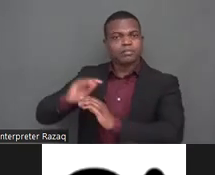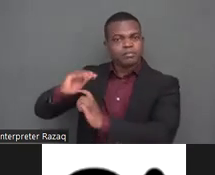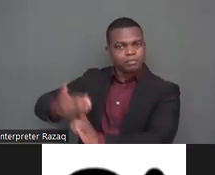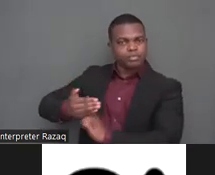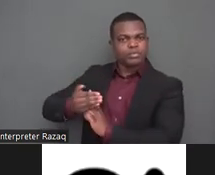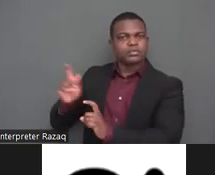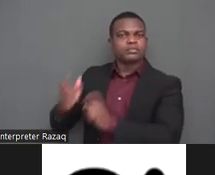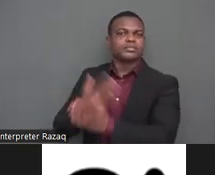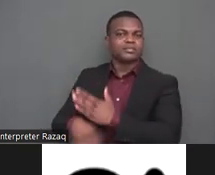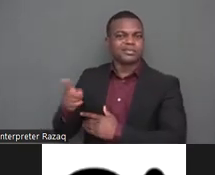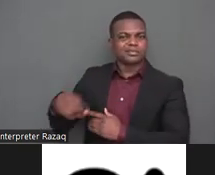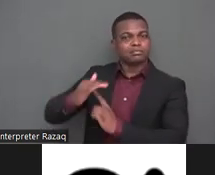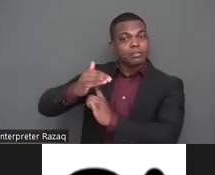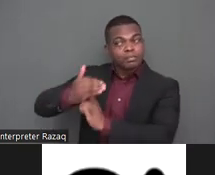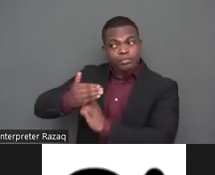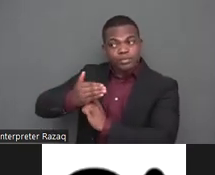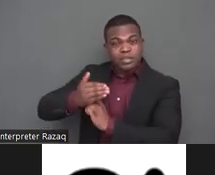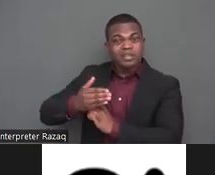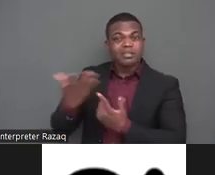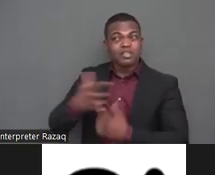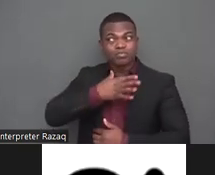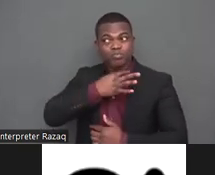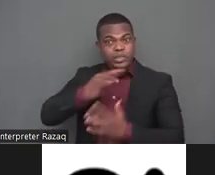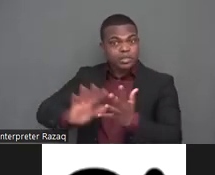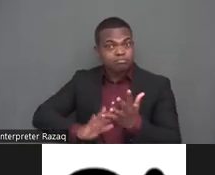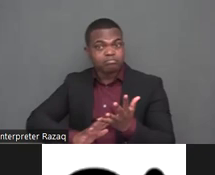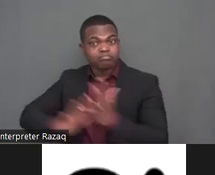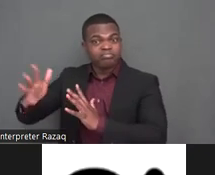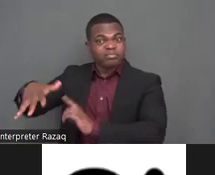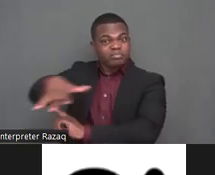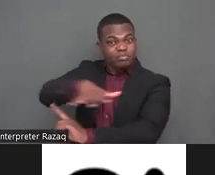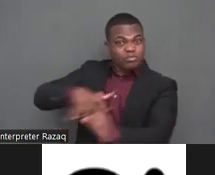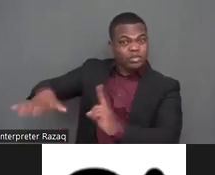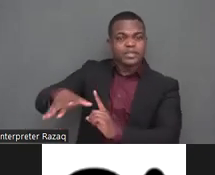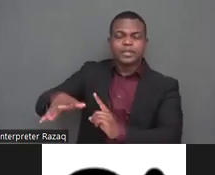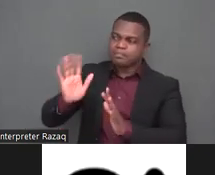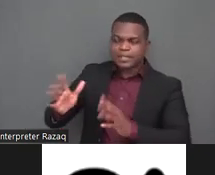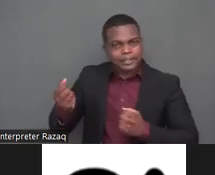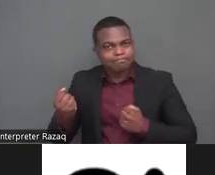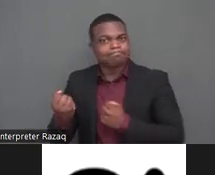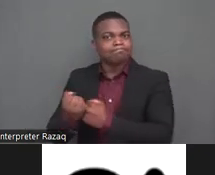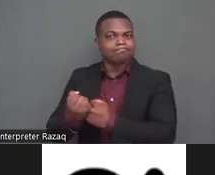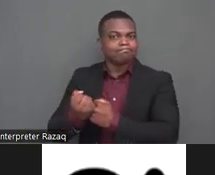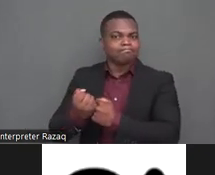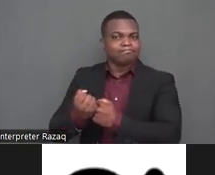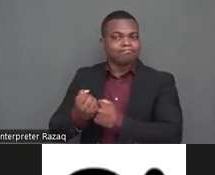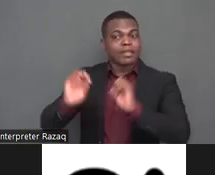cooperation should and can play a meaningful part in bringing humanitarian asses assistance to those